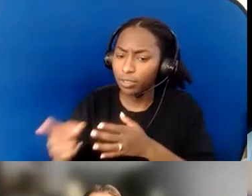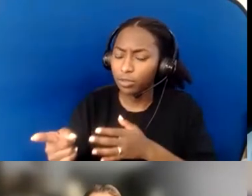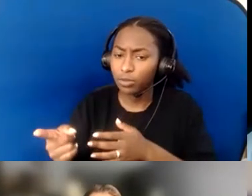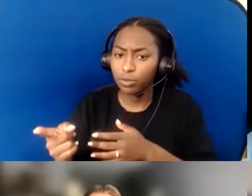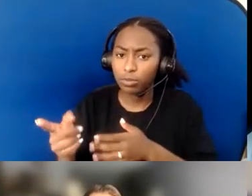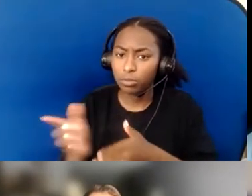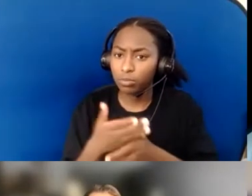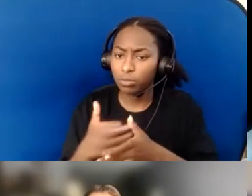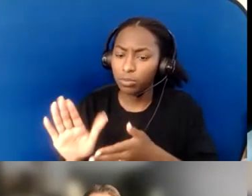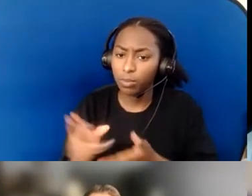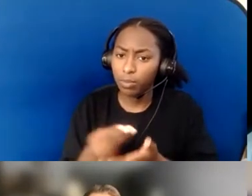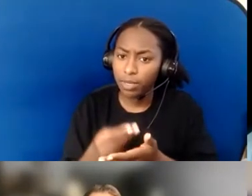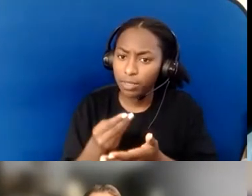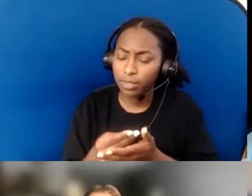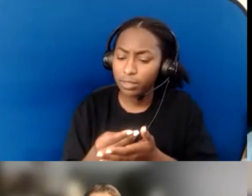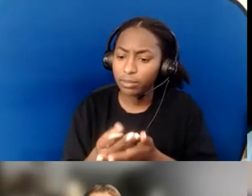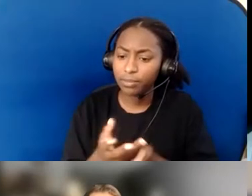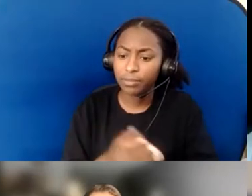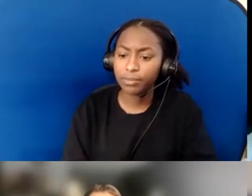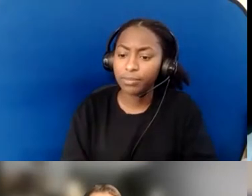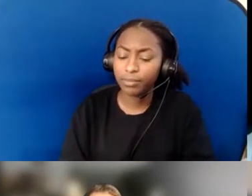"and money to build a Kingdom?"